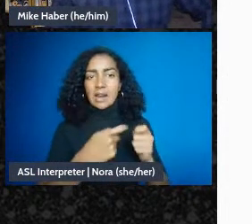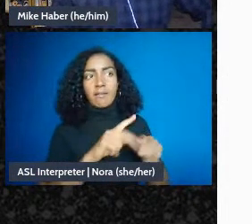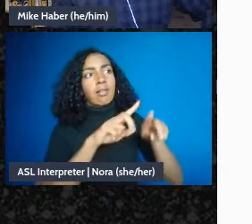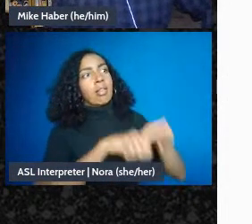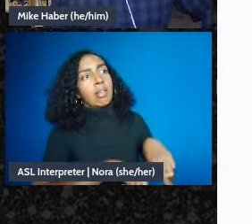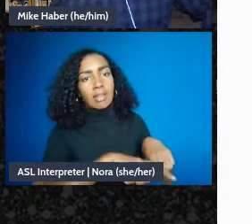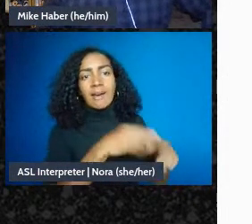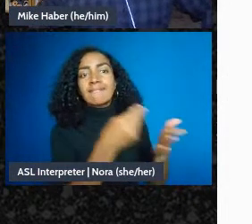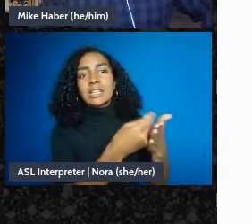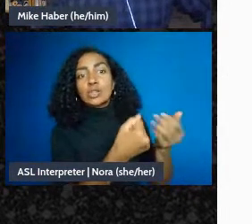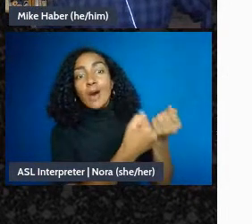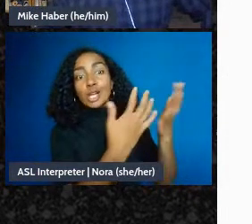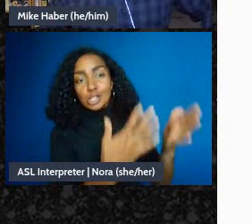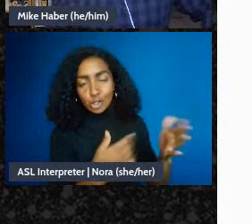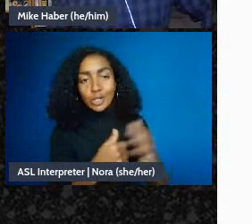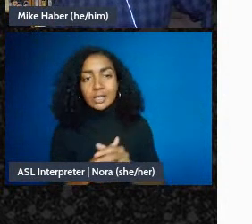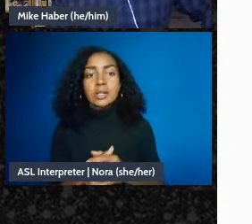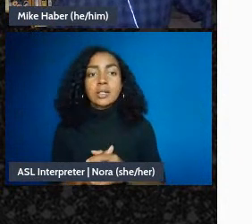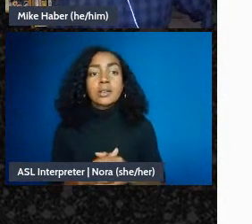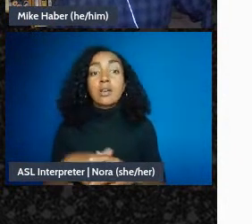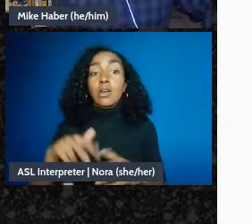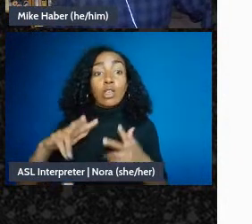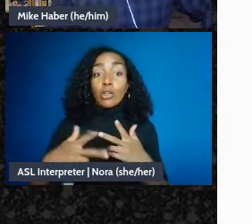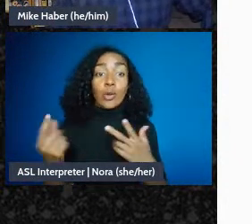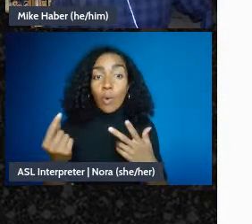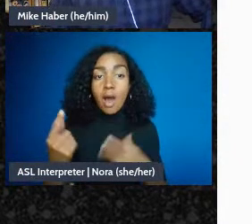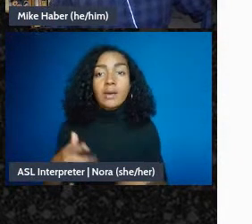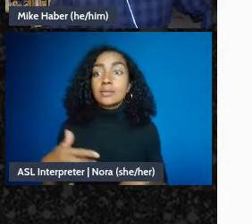having a corporation protects against viability for members, you know,